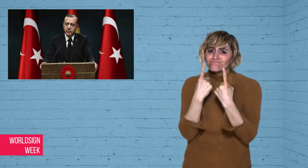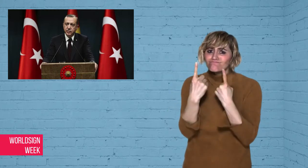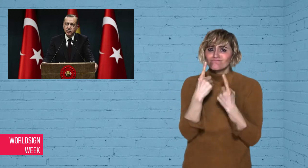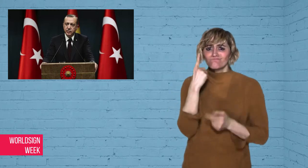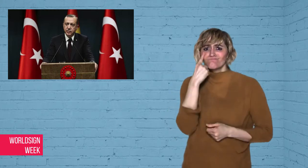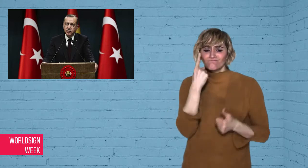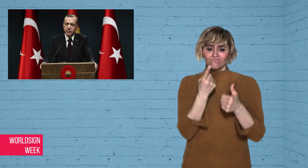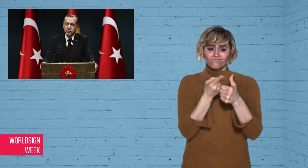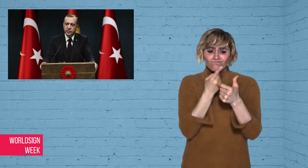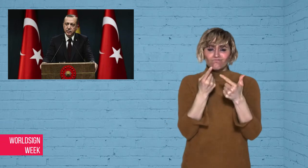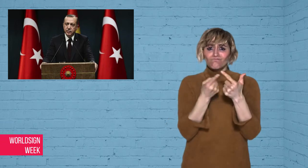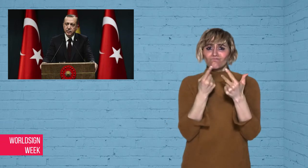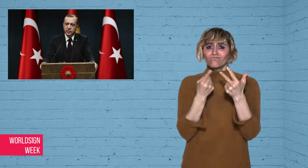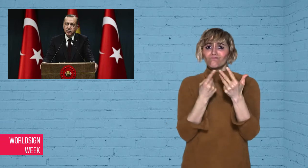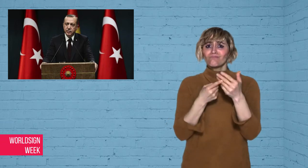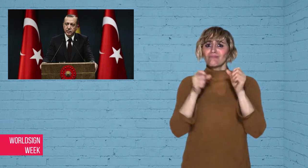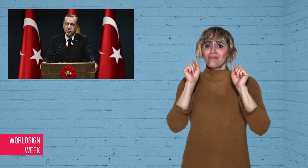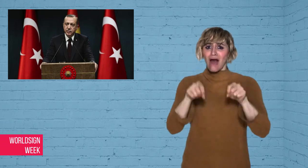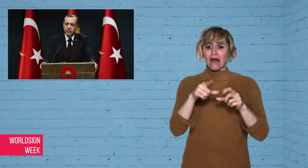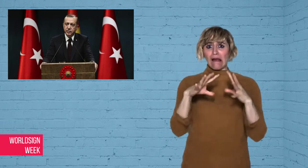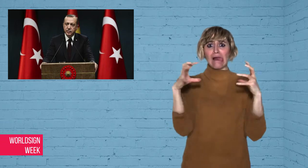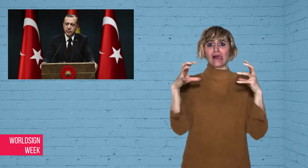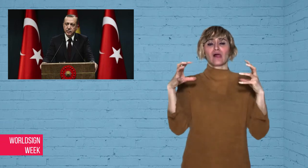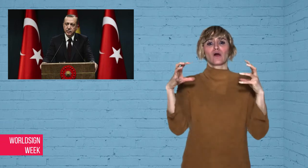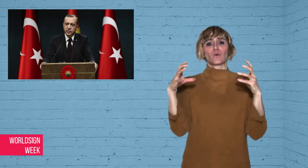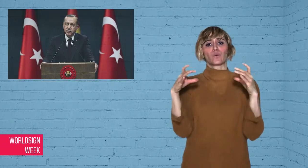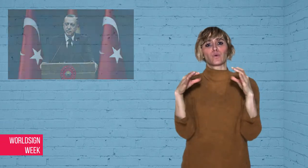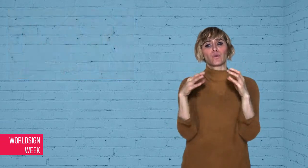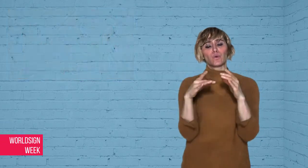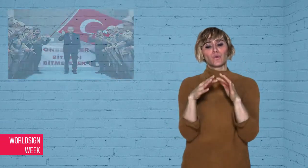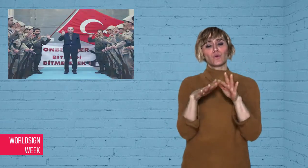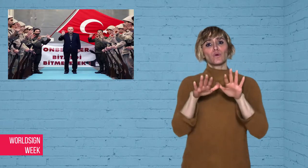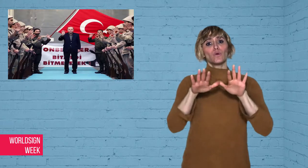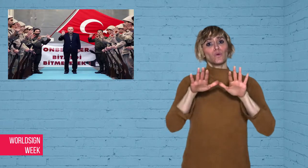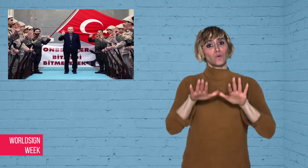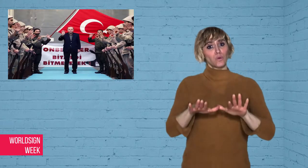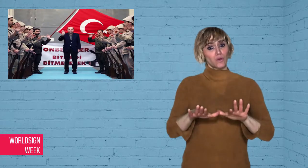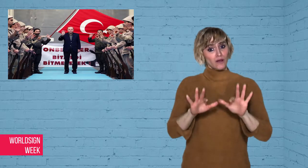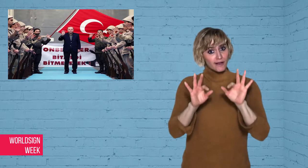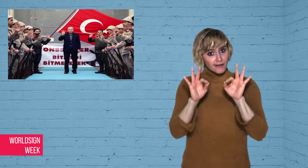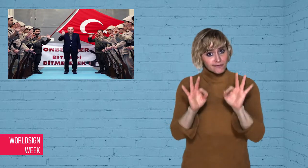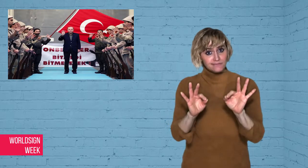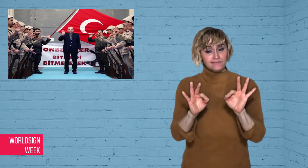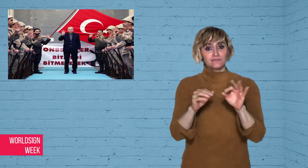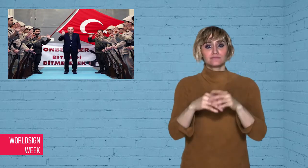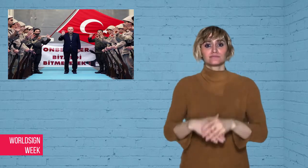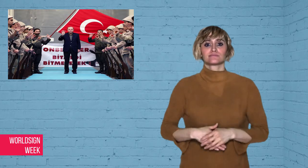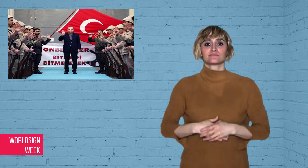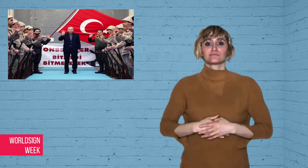prime minister, Mark Rutte, agrees with